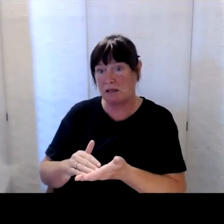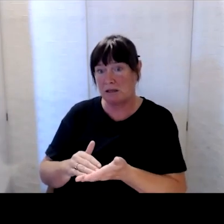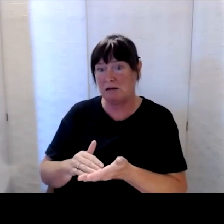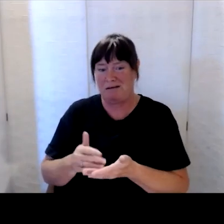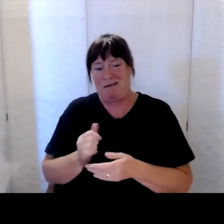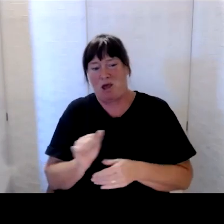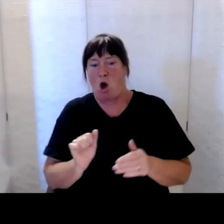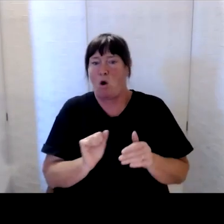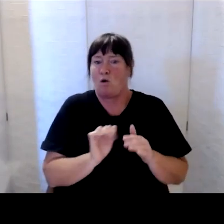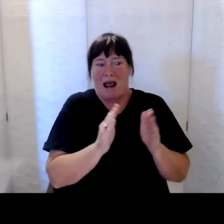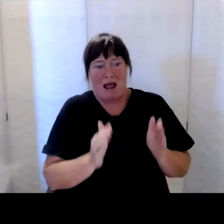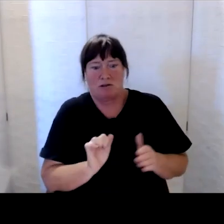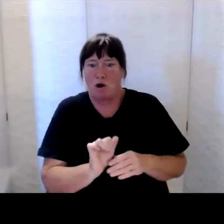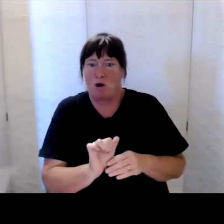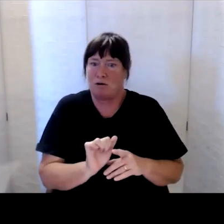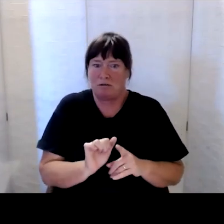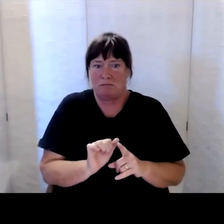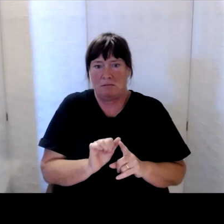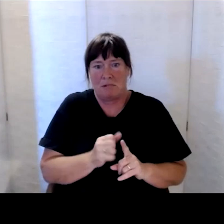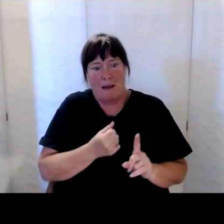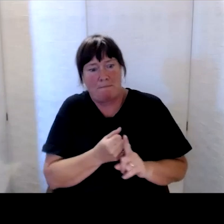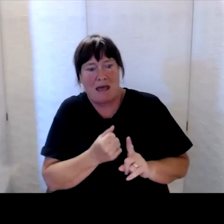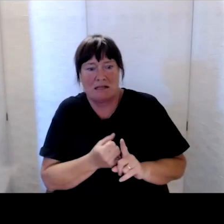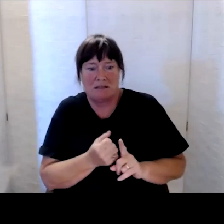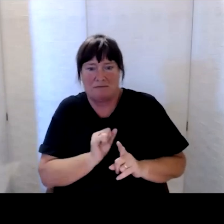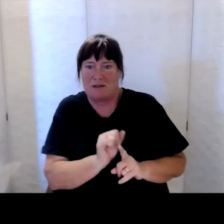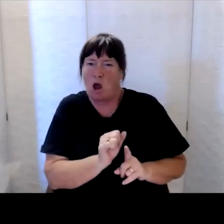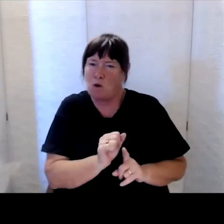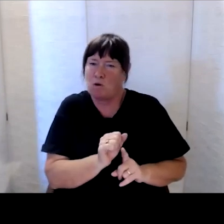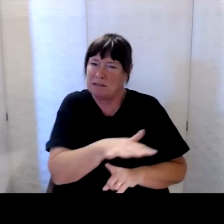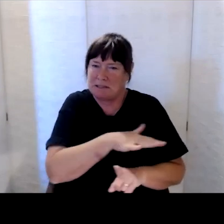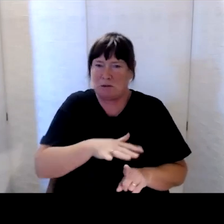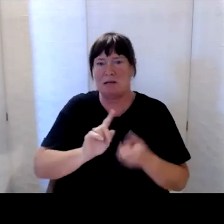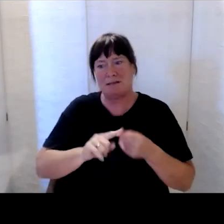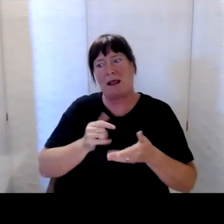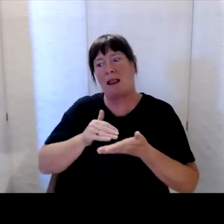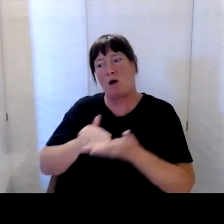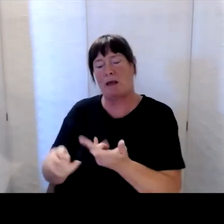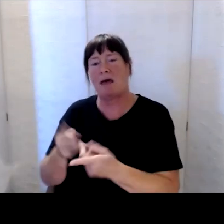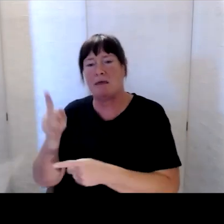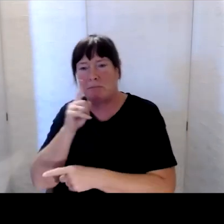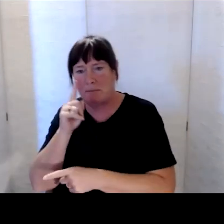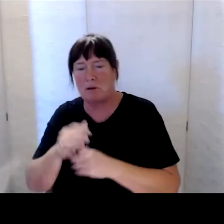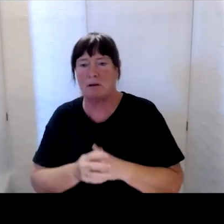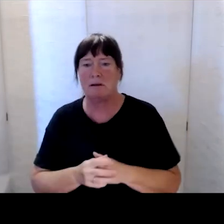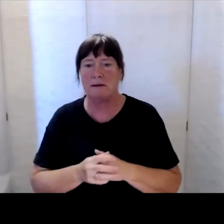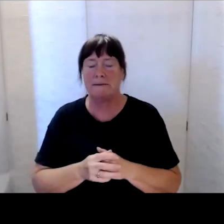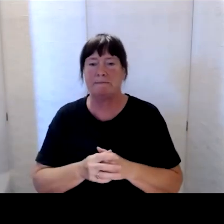own impacts of the cyclone. This evening is very much a check in with you